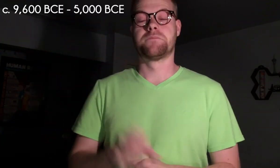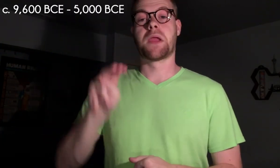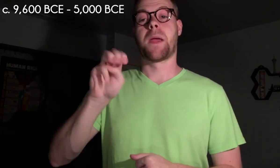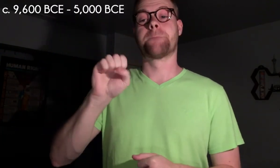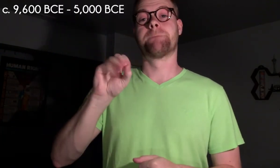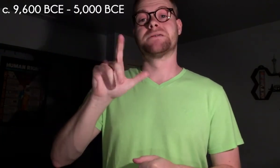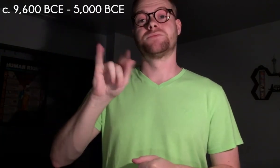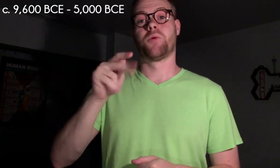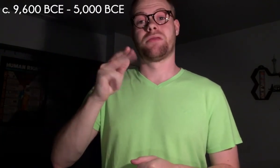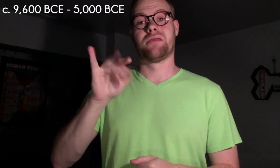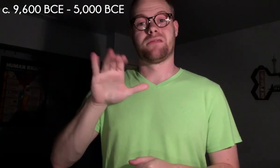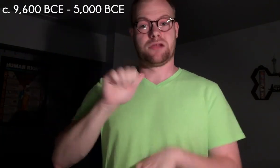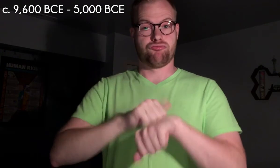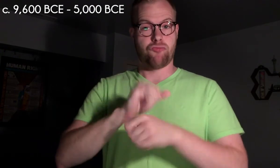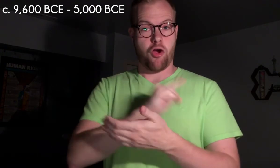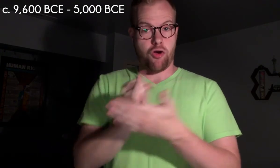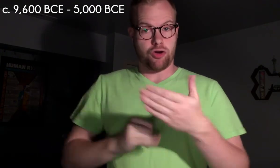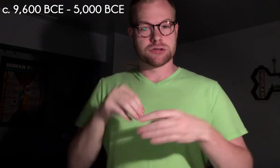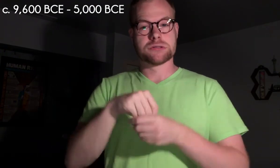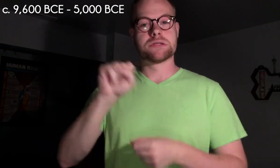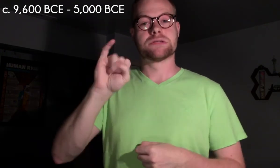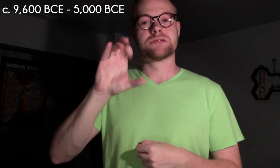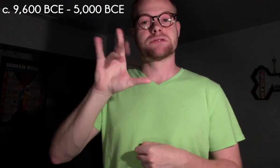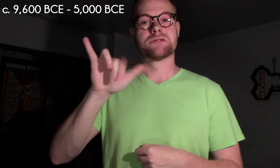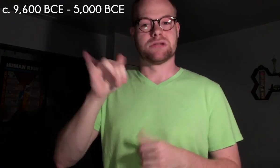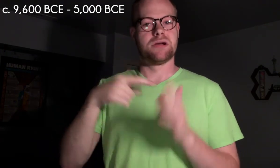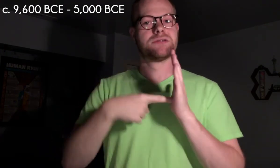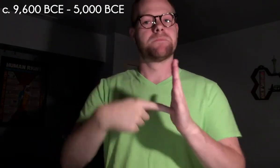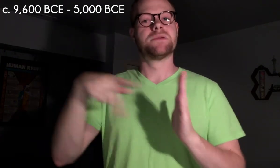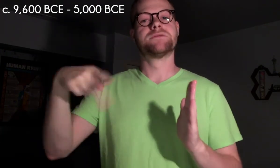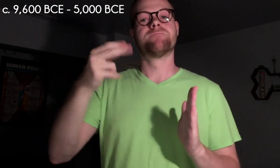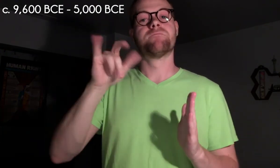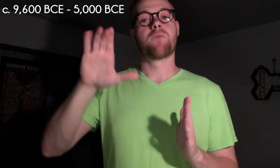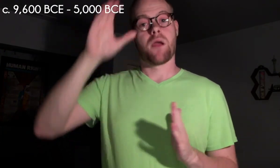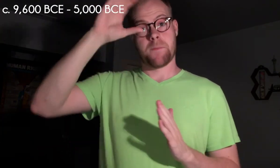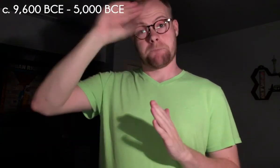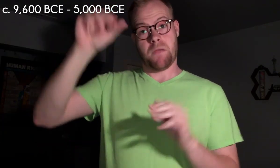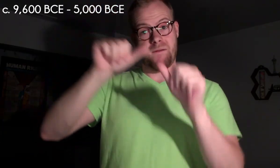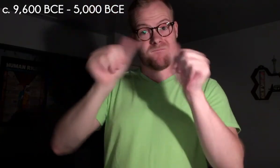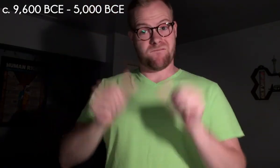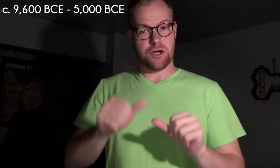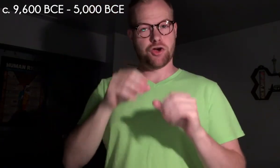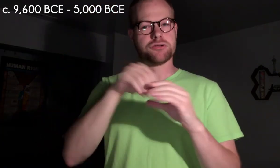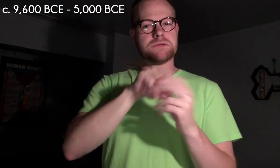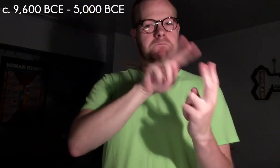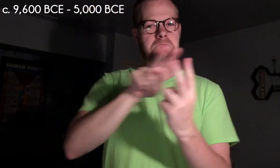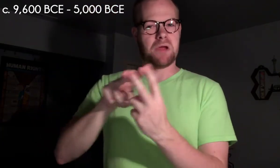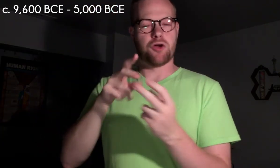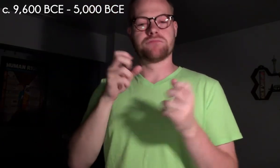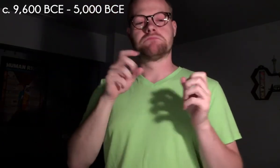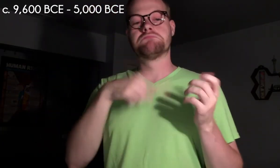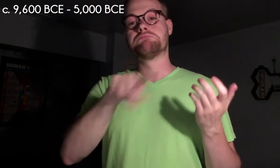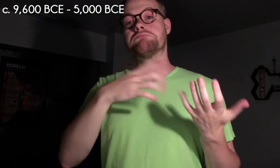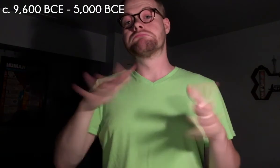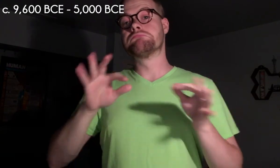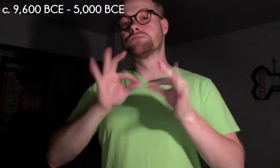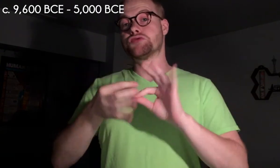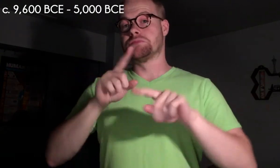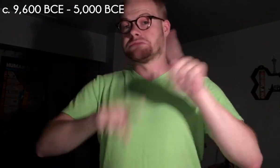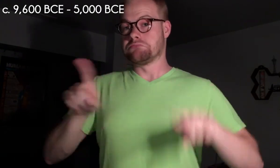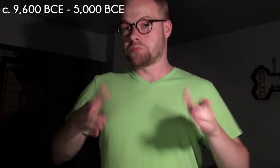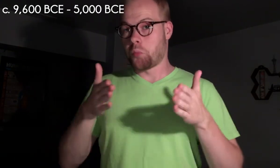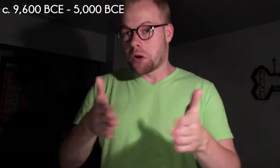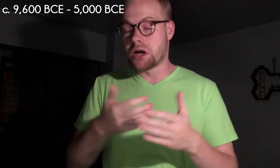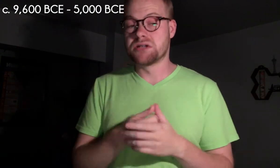c. 9,600 BCE – c. 5,000 BCE Mesolithic rock art in Sicily depicts phallic male figures in pairs that have been interpreted variously,